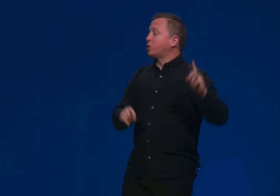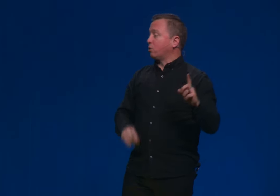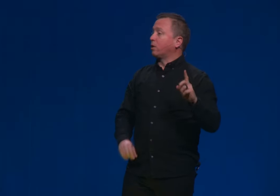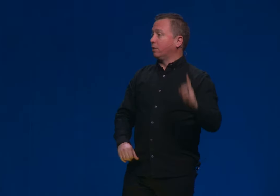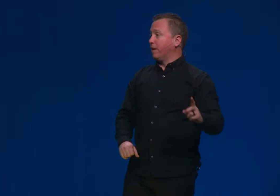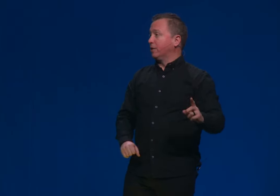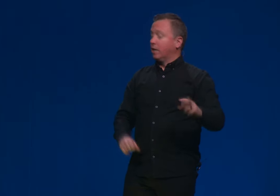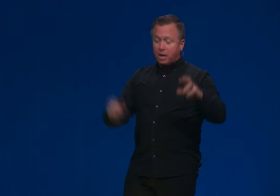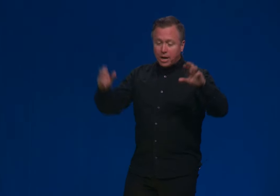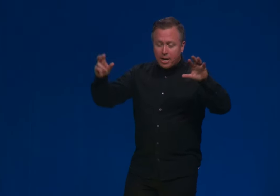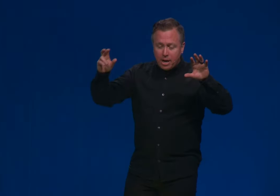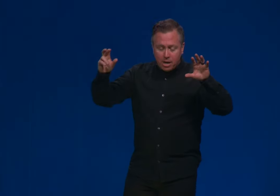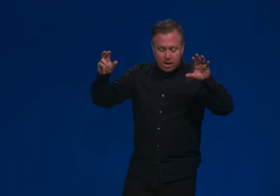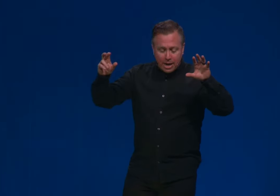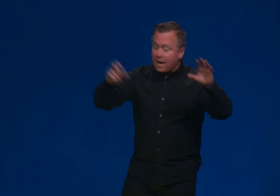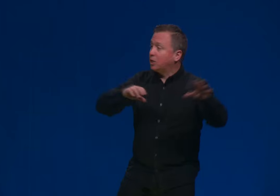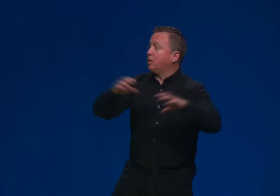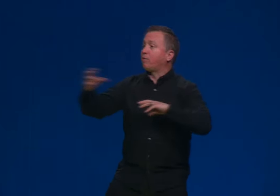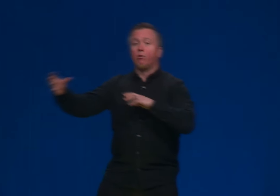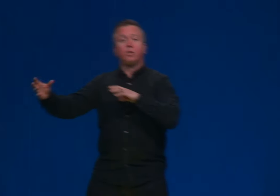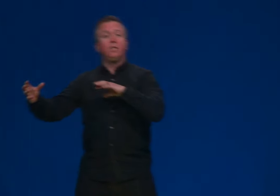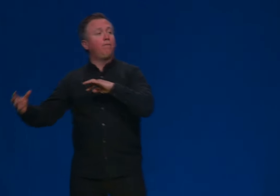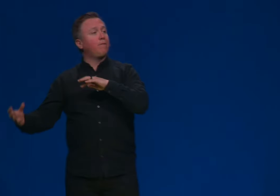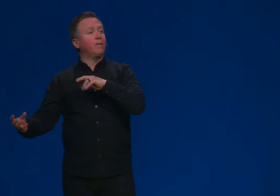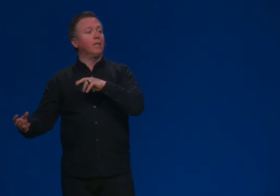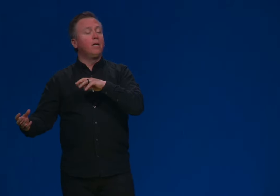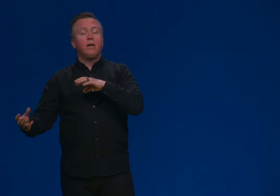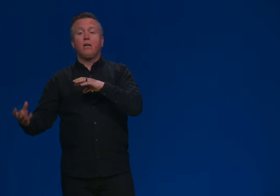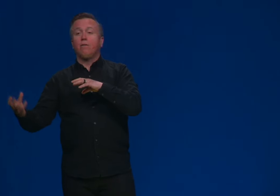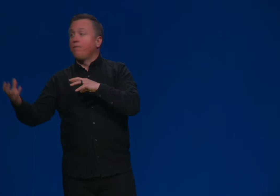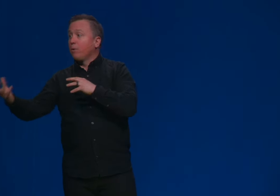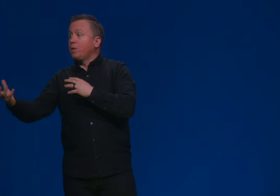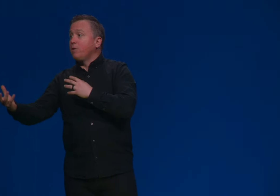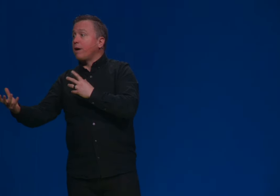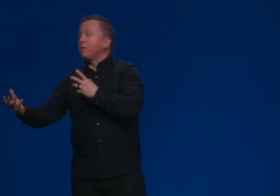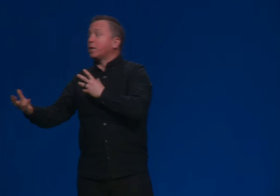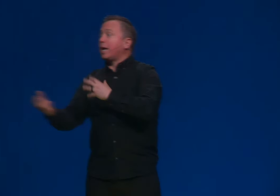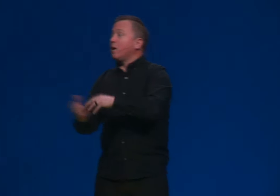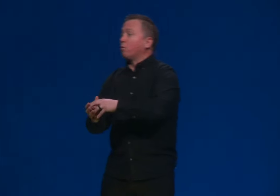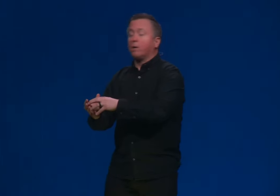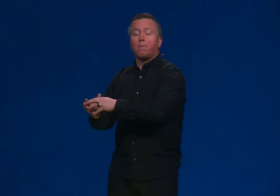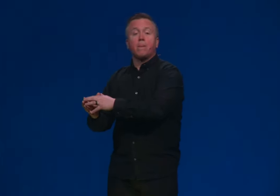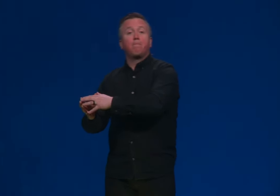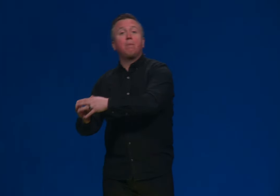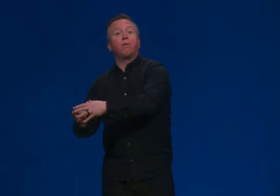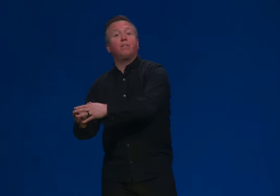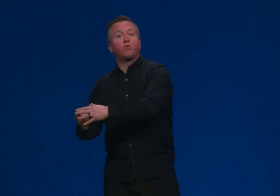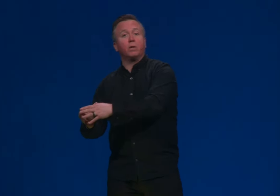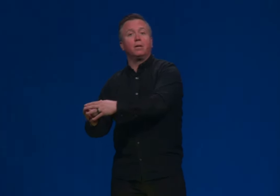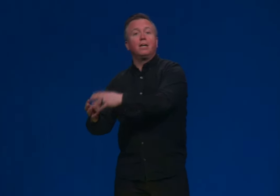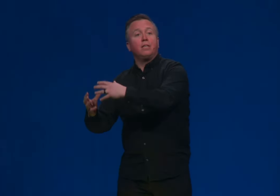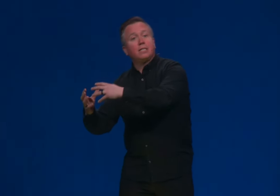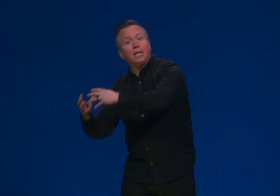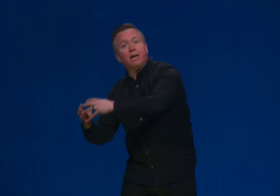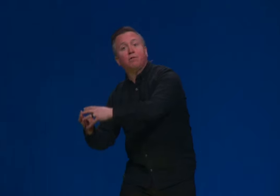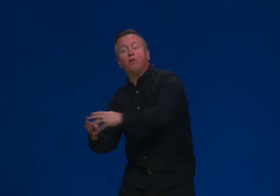historical event in Exodus 14 and 15 in 14, you have this account where the people of Israel, these slaves,